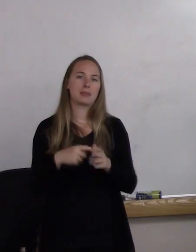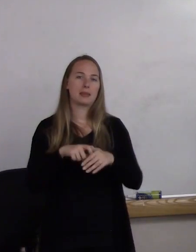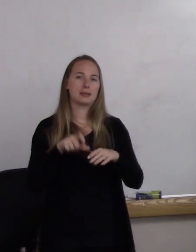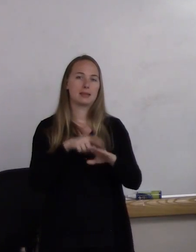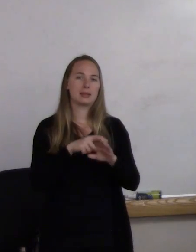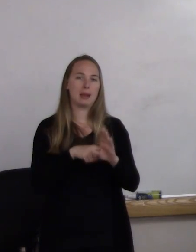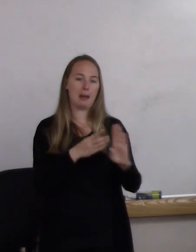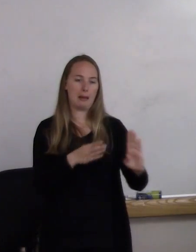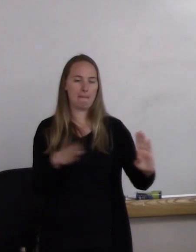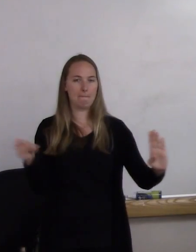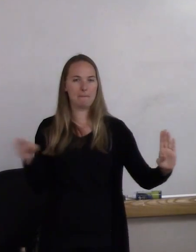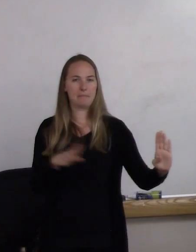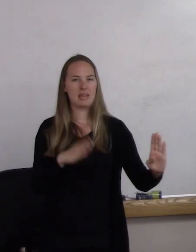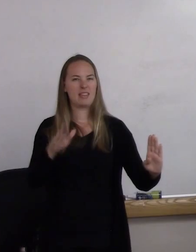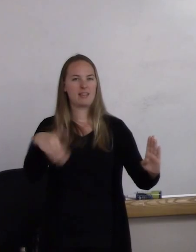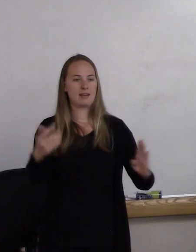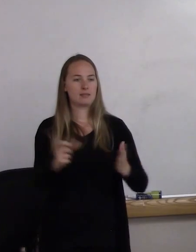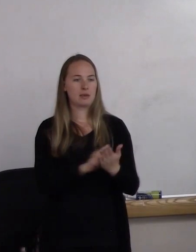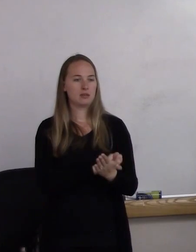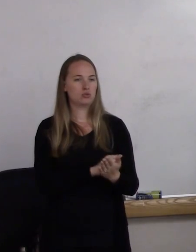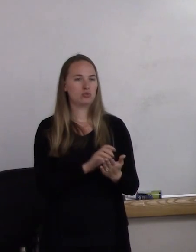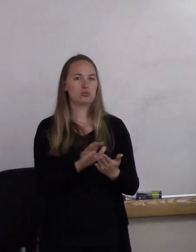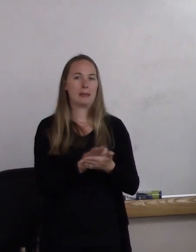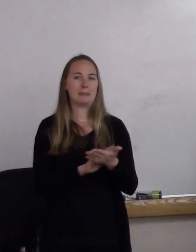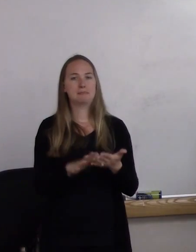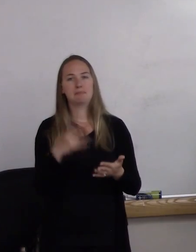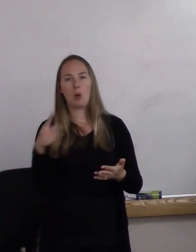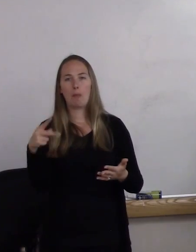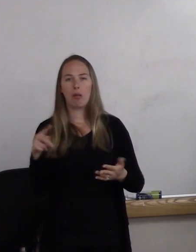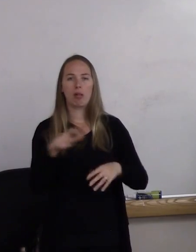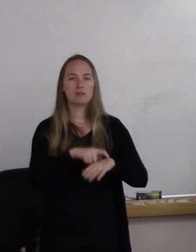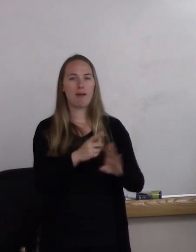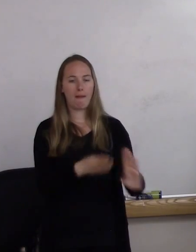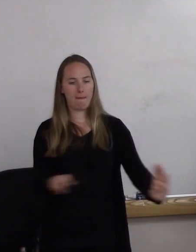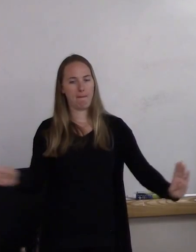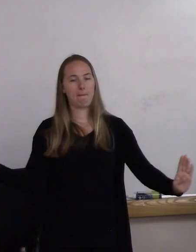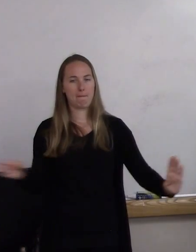and it's kind of a nice little purple timeline. And I think you'll be surprised